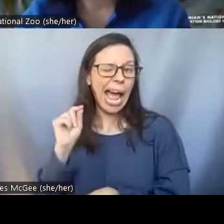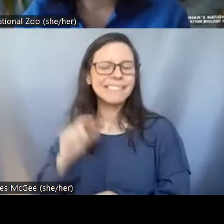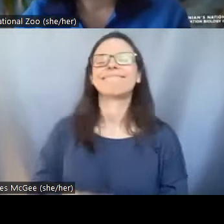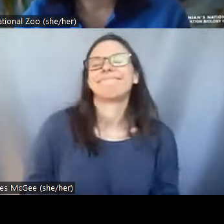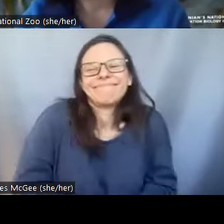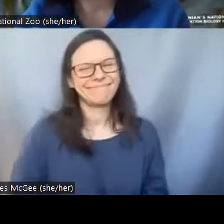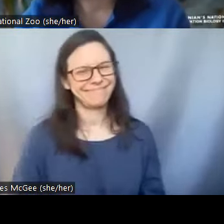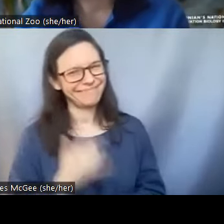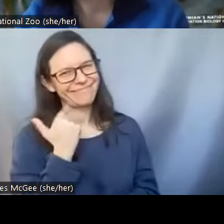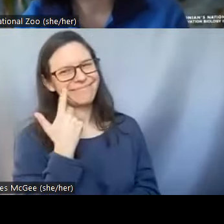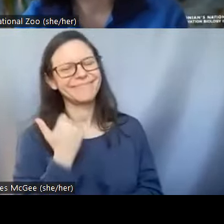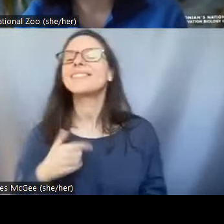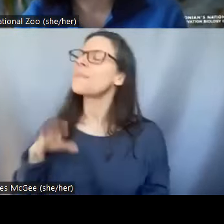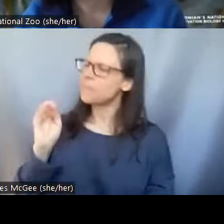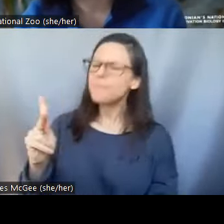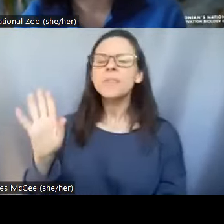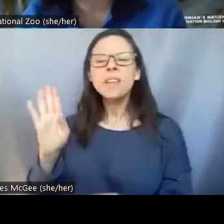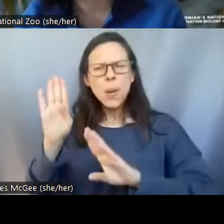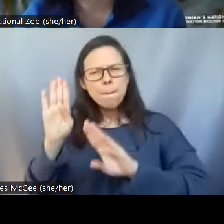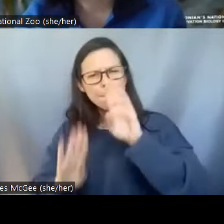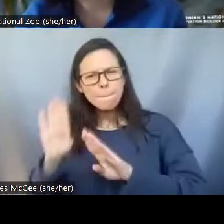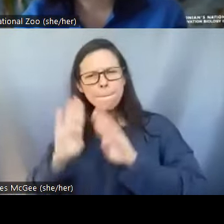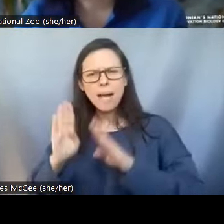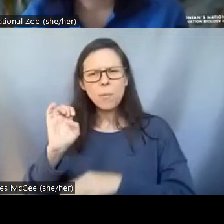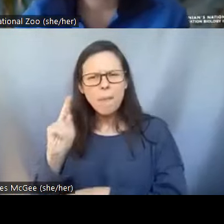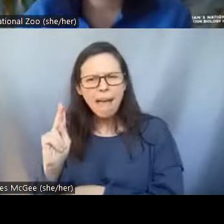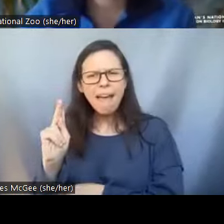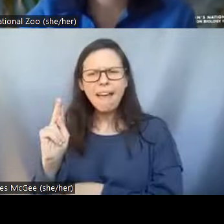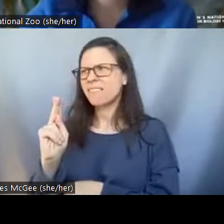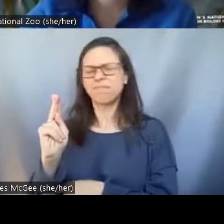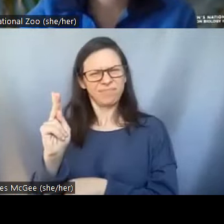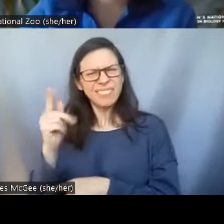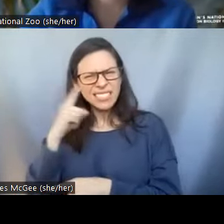your bio bank this genome resource bank, is it just rows and rows of freezers and liquid nitrogen tanks like this?